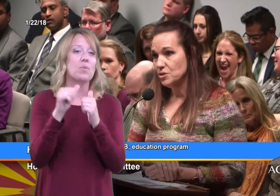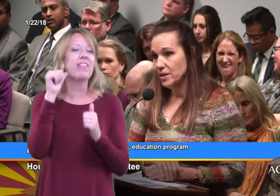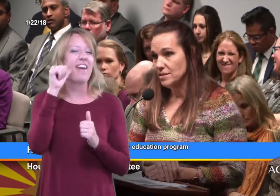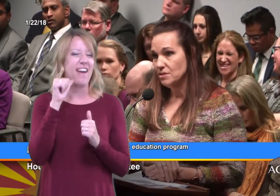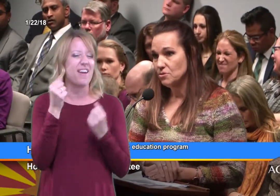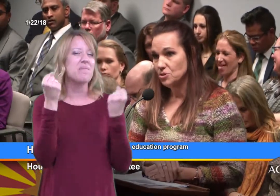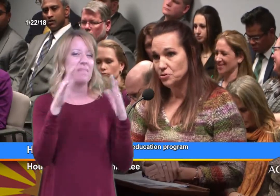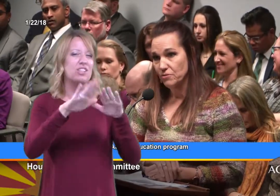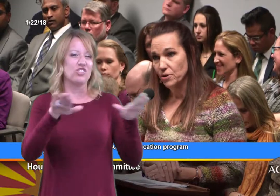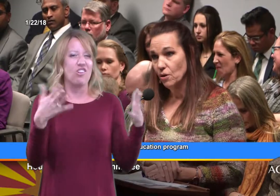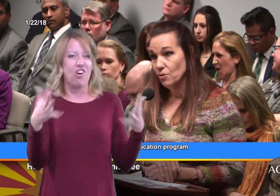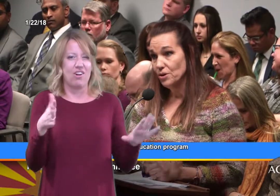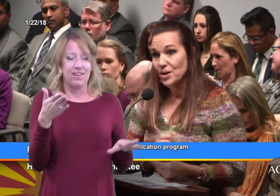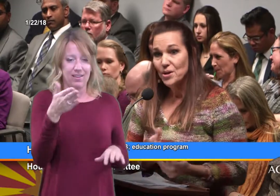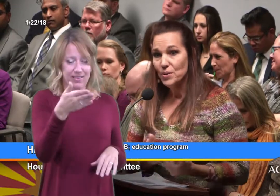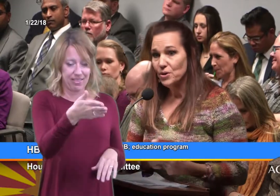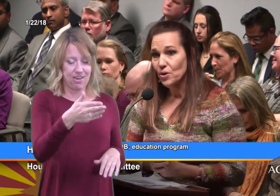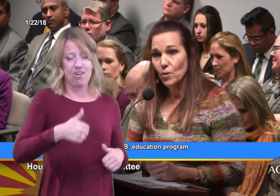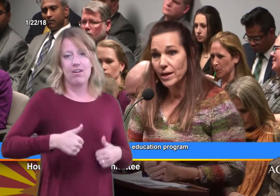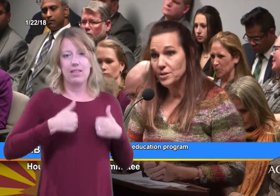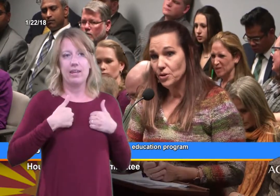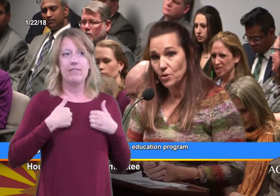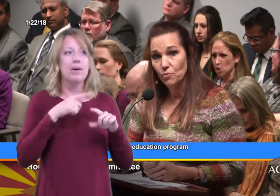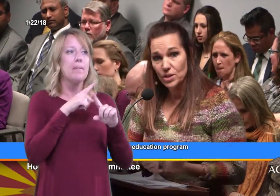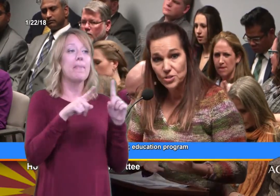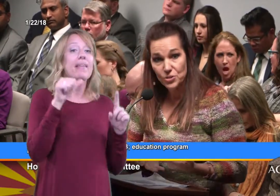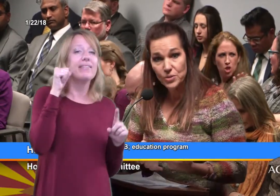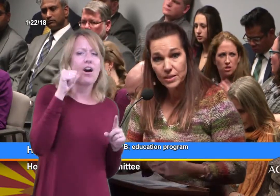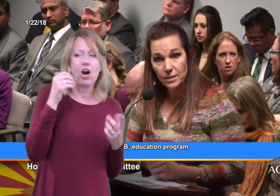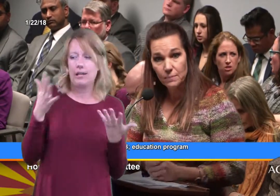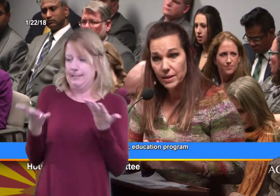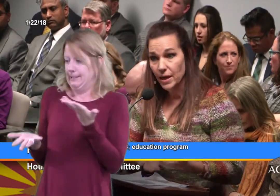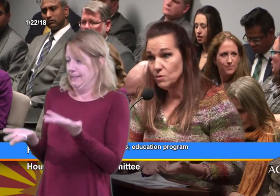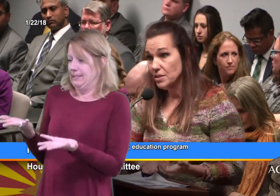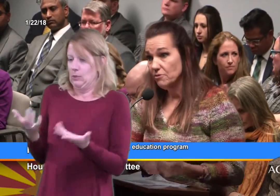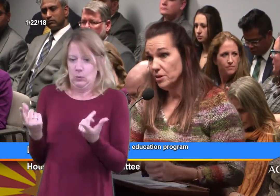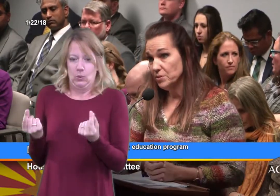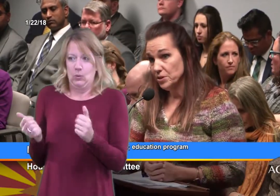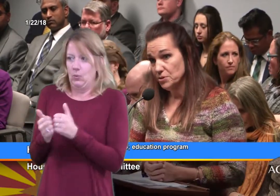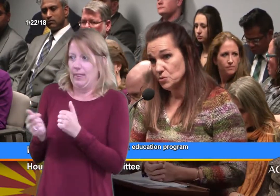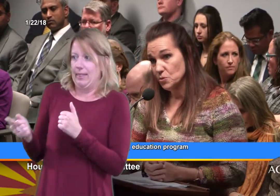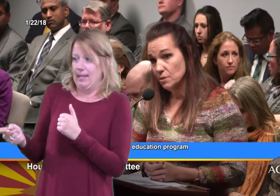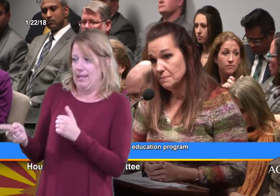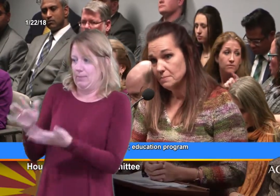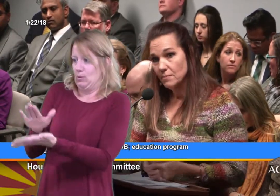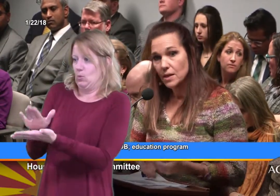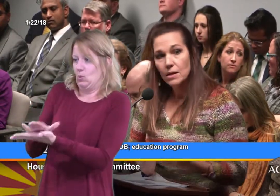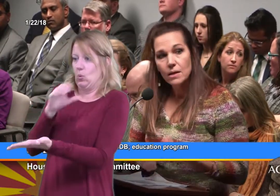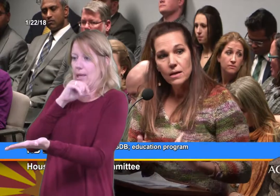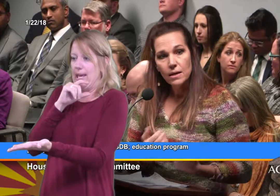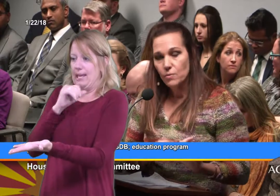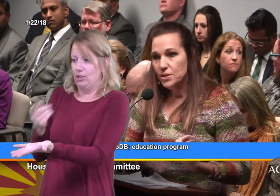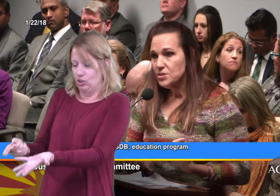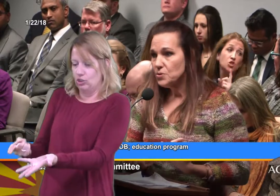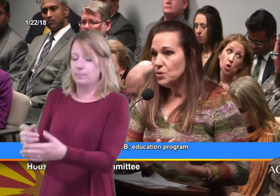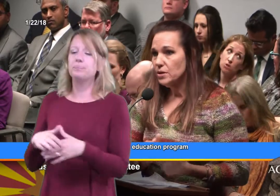who had several children of her own, but no way to know of what to do with him. And now it was time for him to go to school. He went to school.